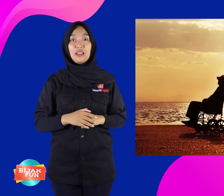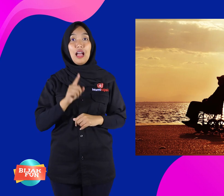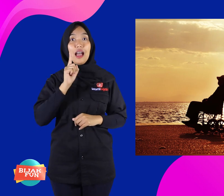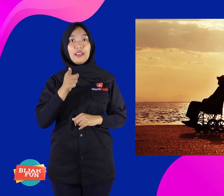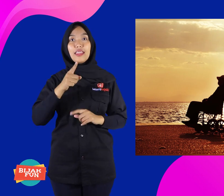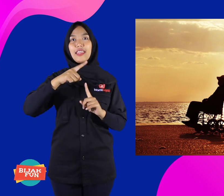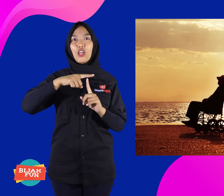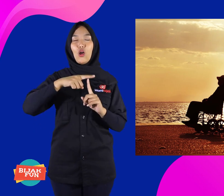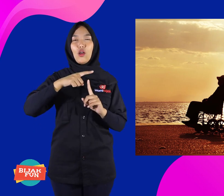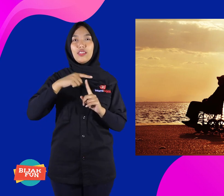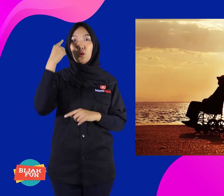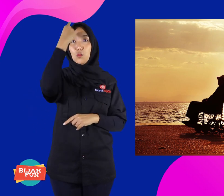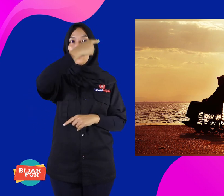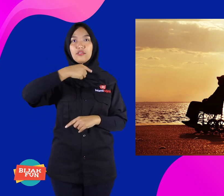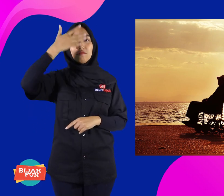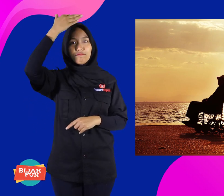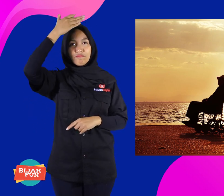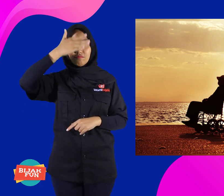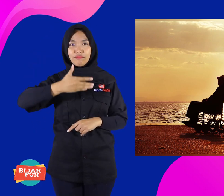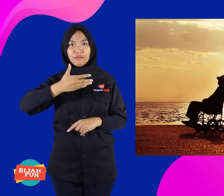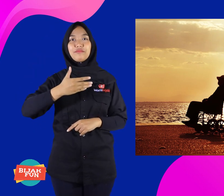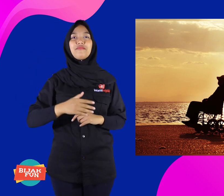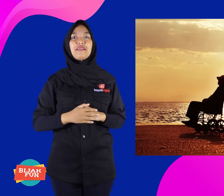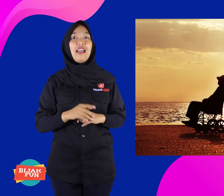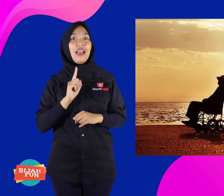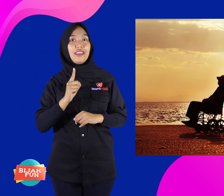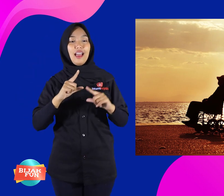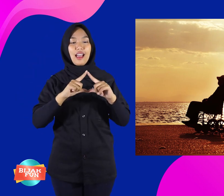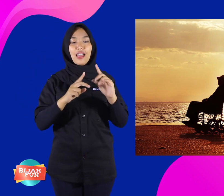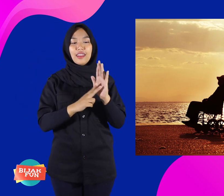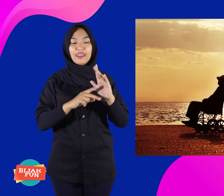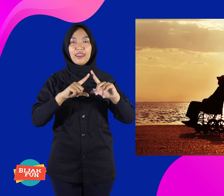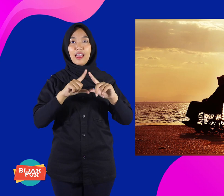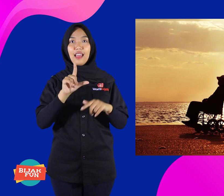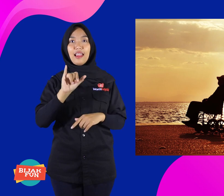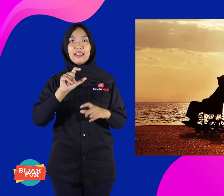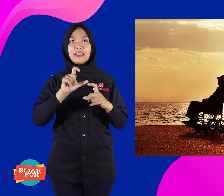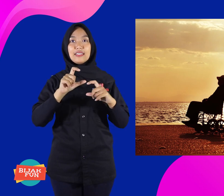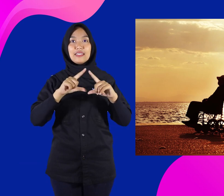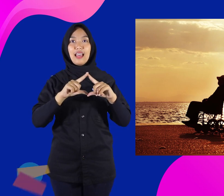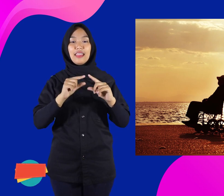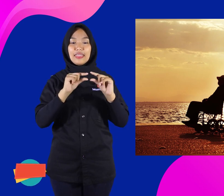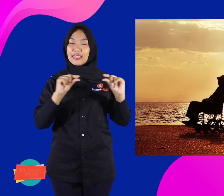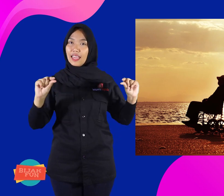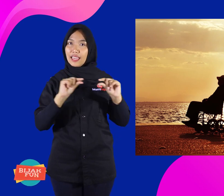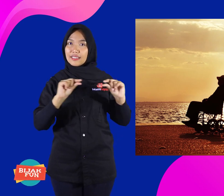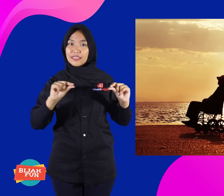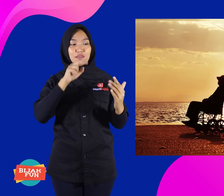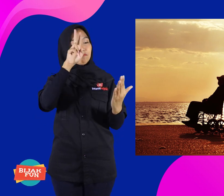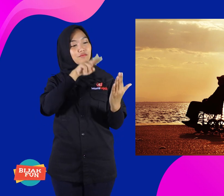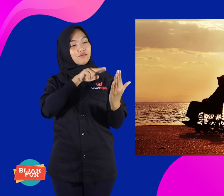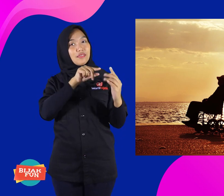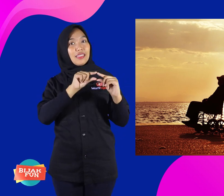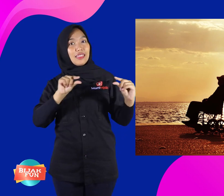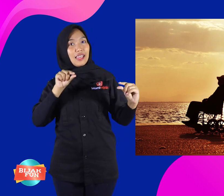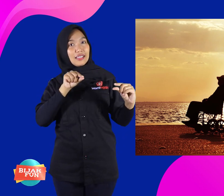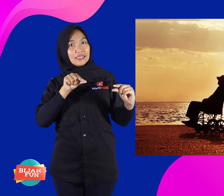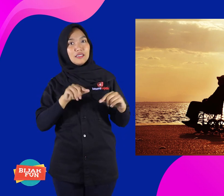There are also features to read faces and analyze text